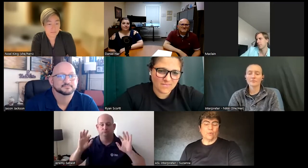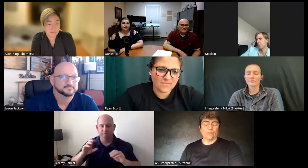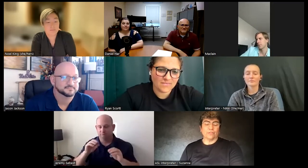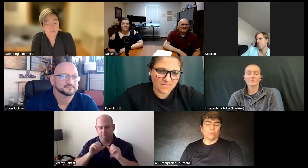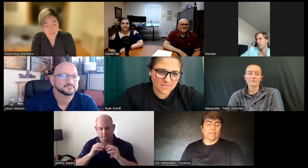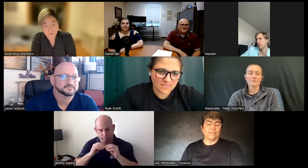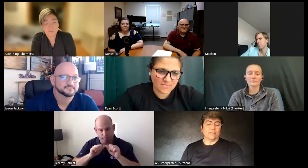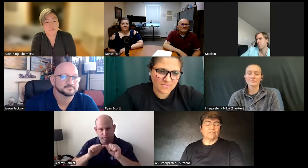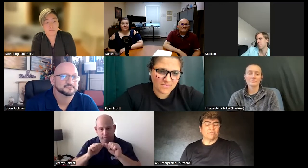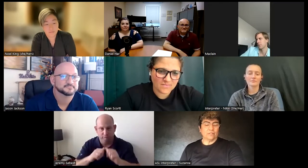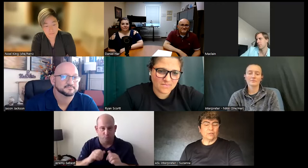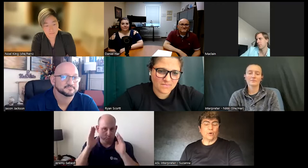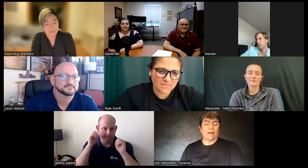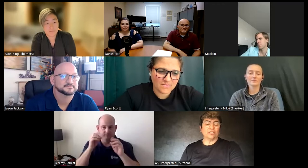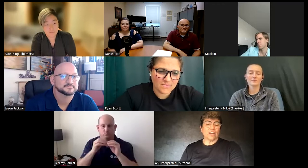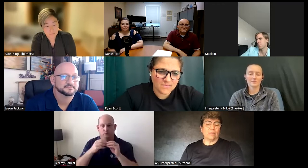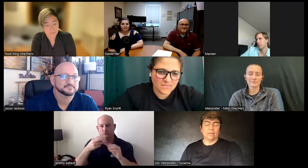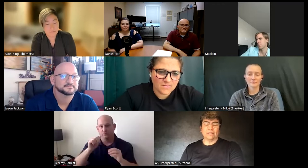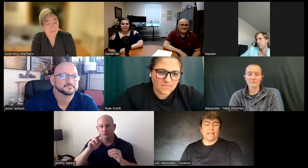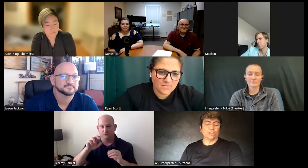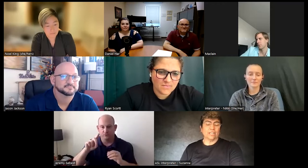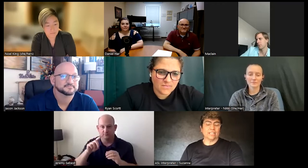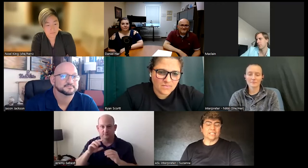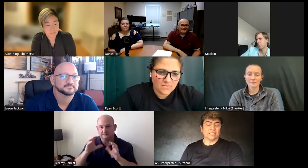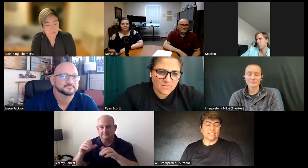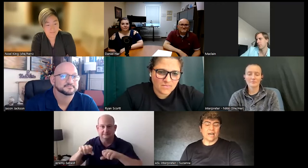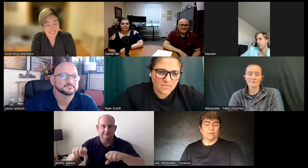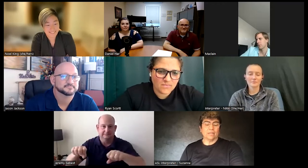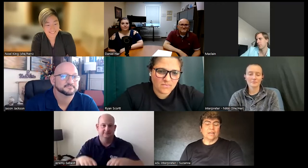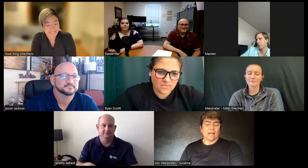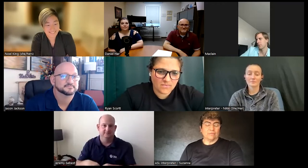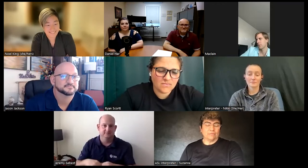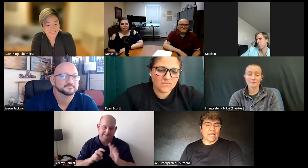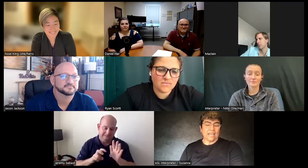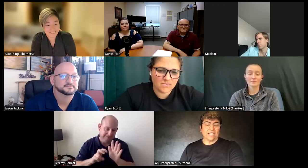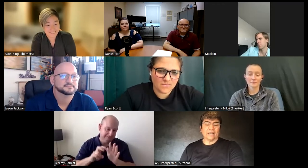know with what even if you have a job that learning doesn't stop I've taken